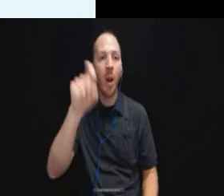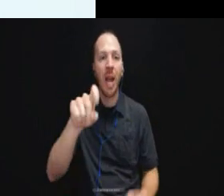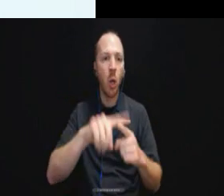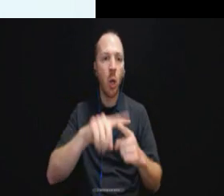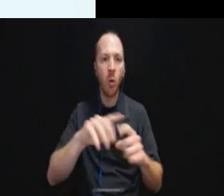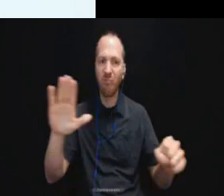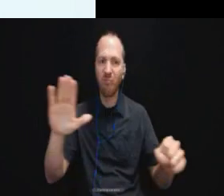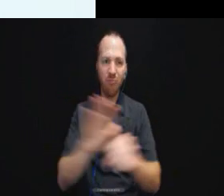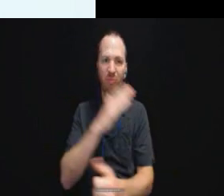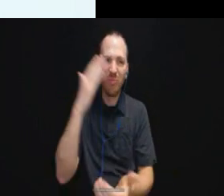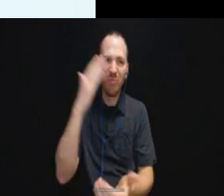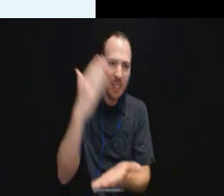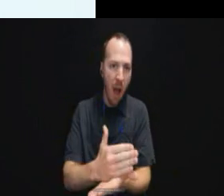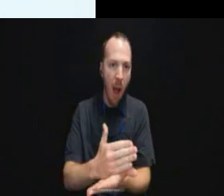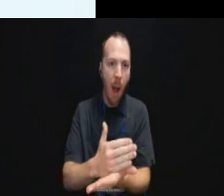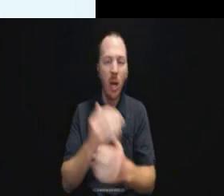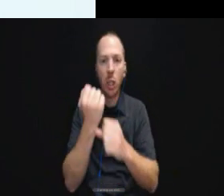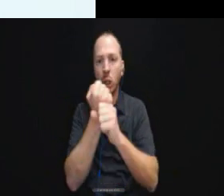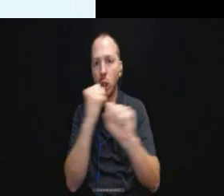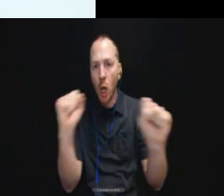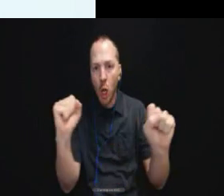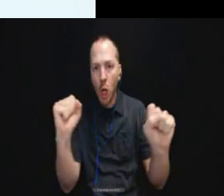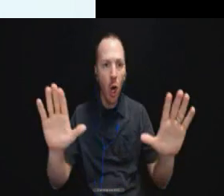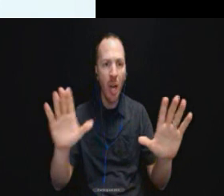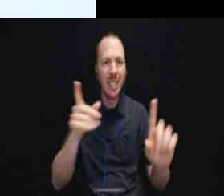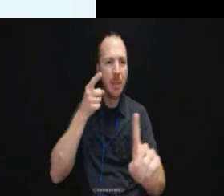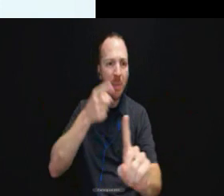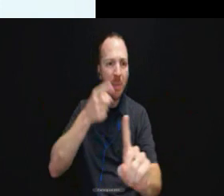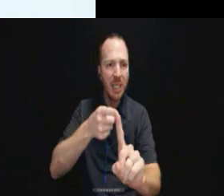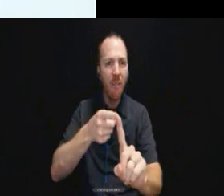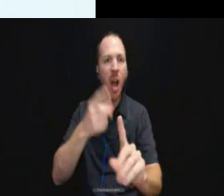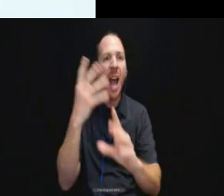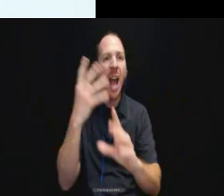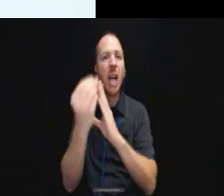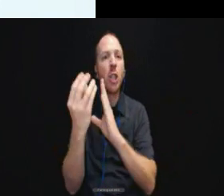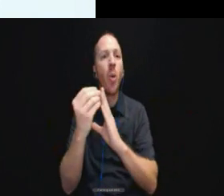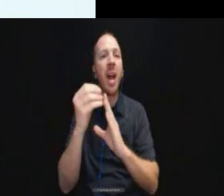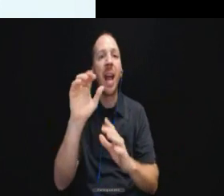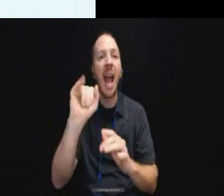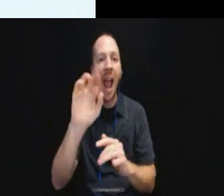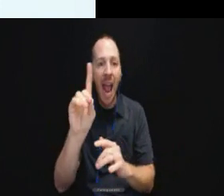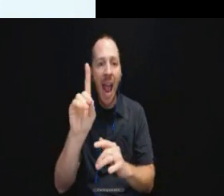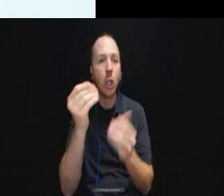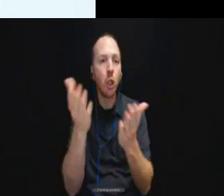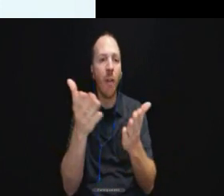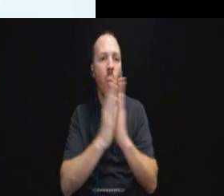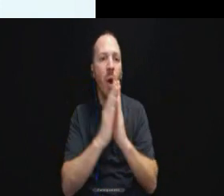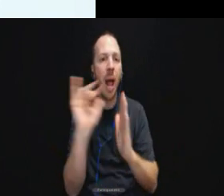stop and secure that very specific auxiliary aid and service being requested. So like the Bircoll case.